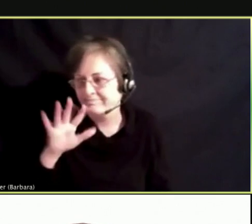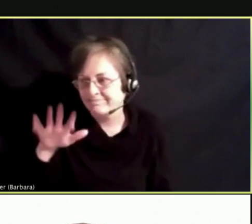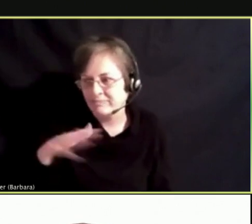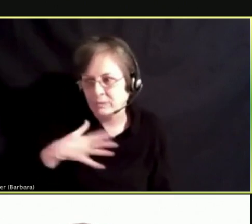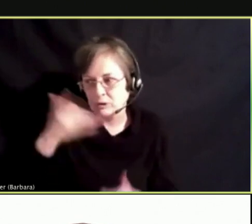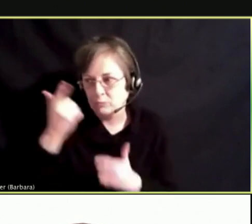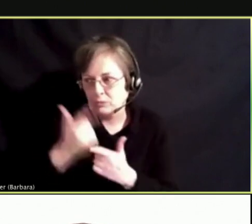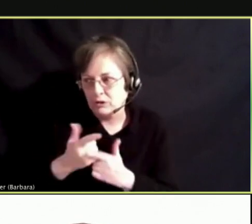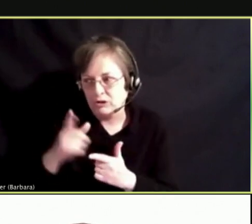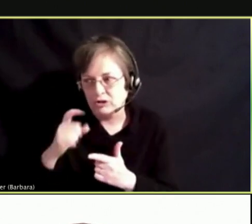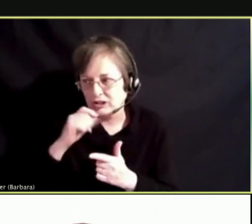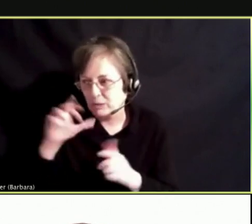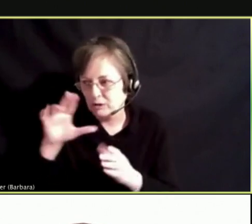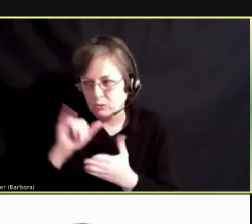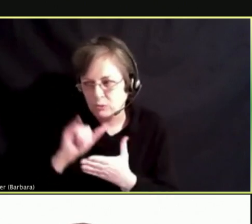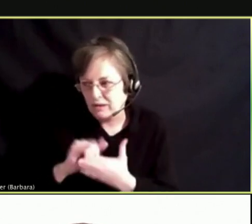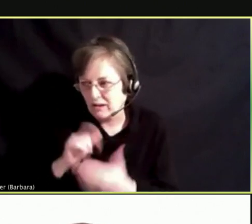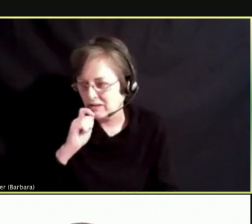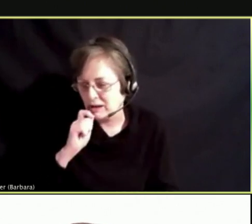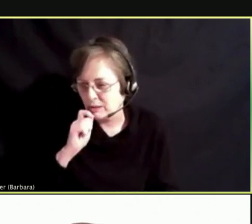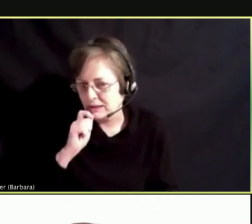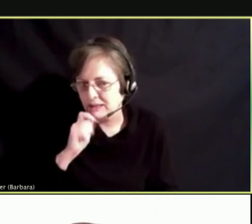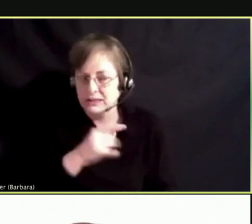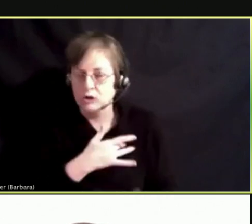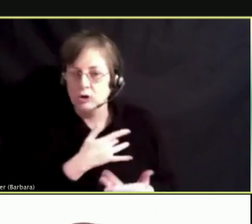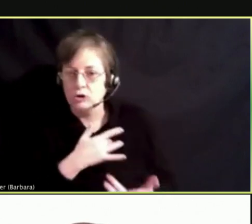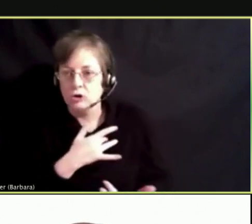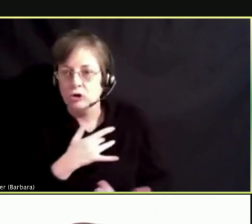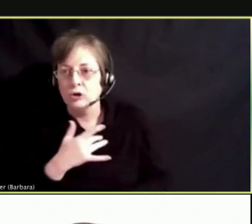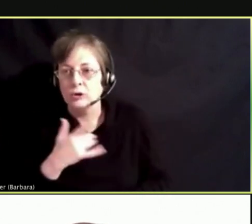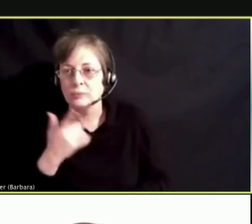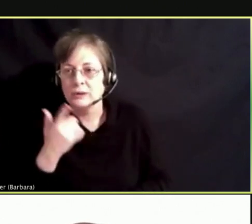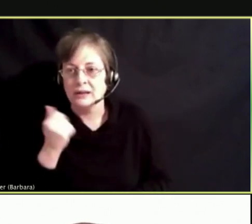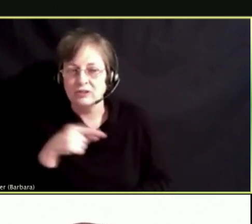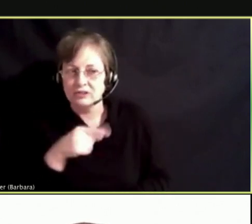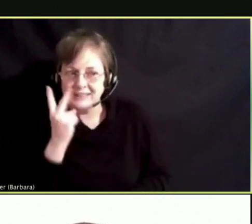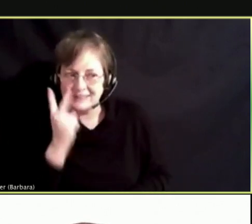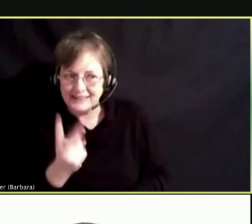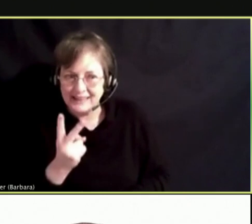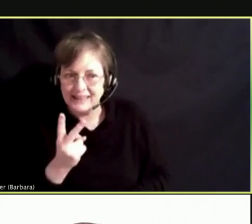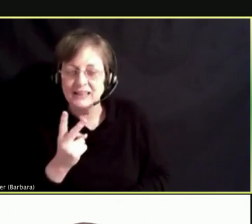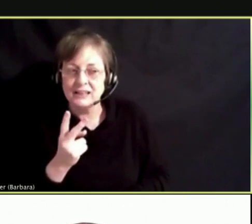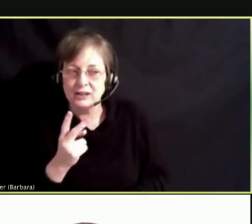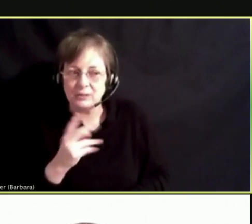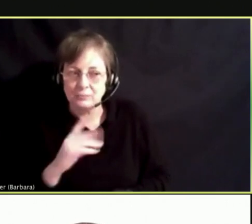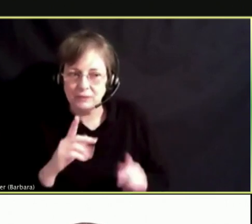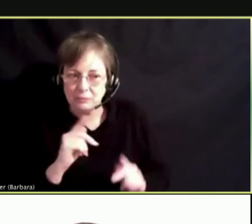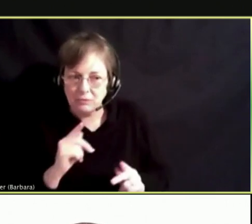AND HE WAS REALLY WORRIED BECAUSE HE HAD SEEN ALL THE PEOPLE DYING AND ALL OF THAT.